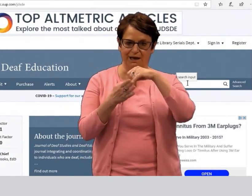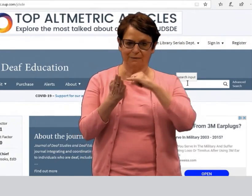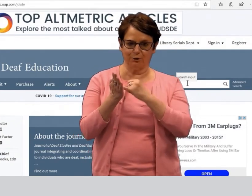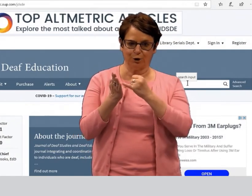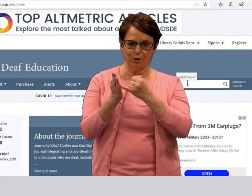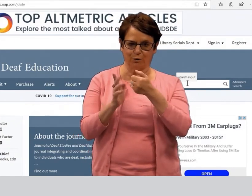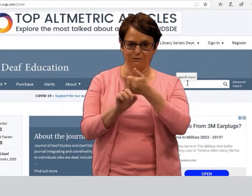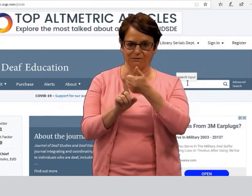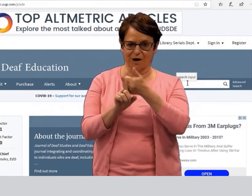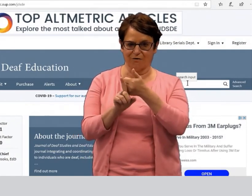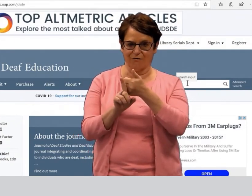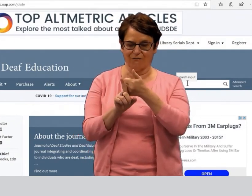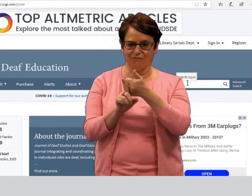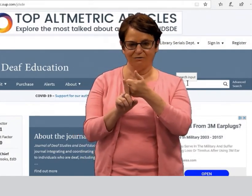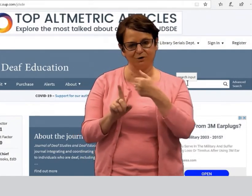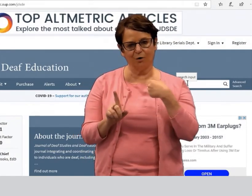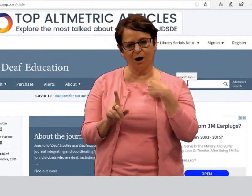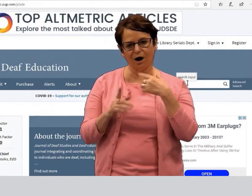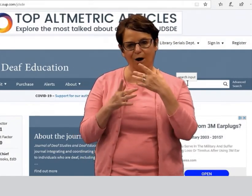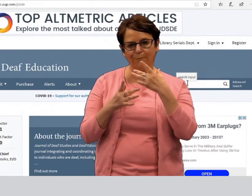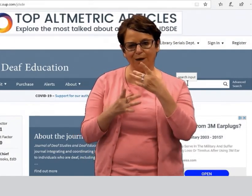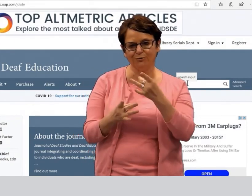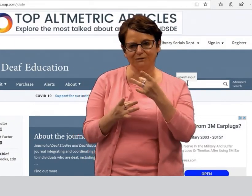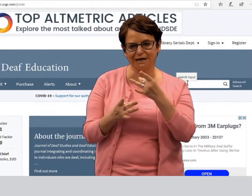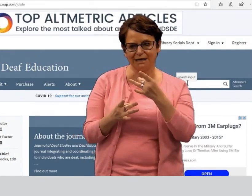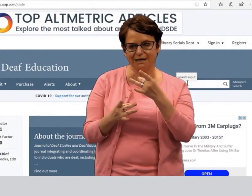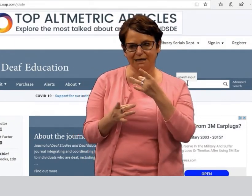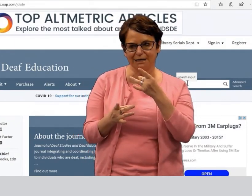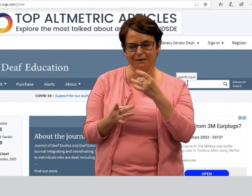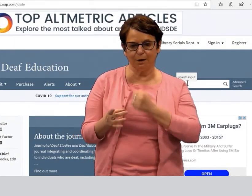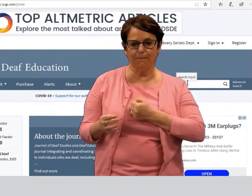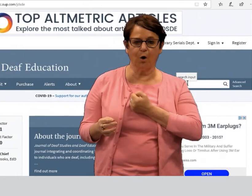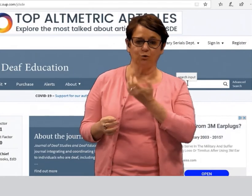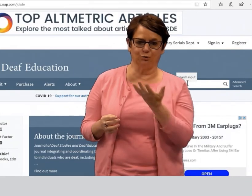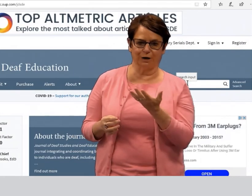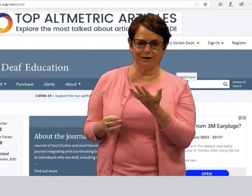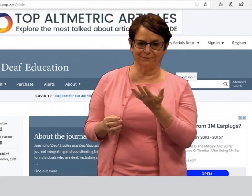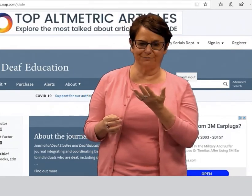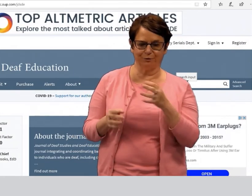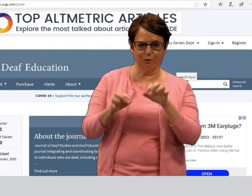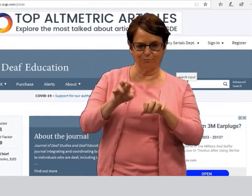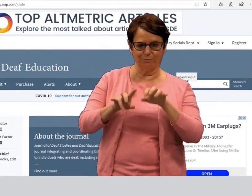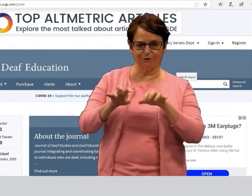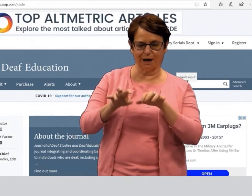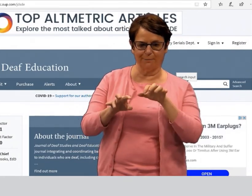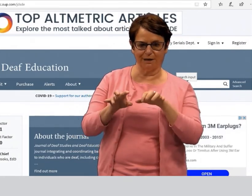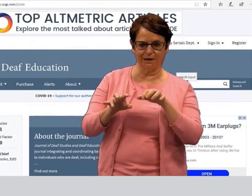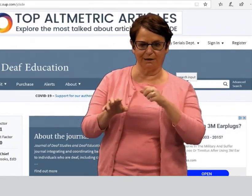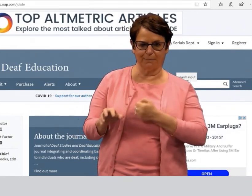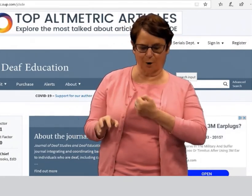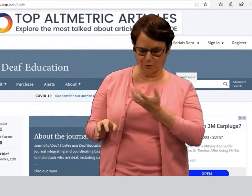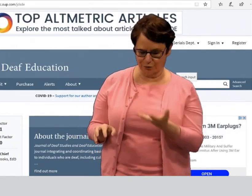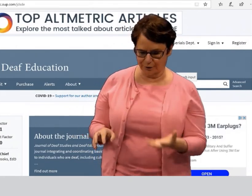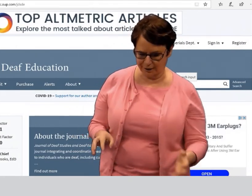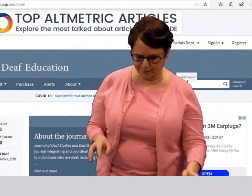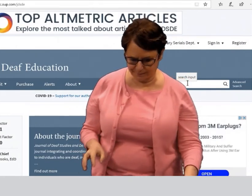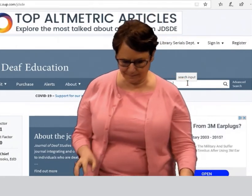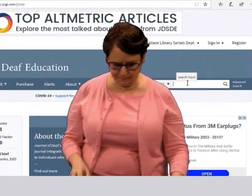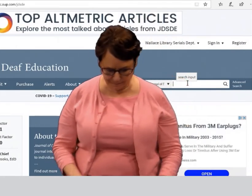You can search within the journal itself. I am going to try the first one to show you